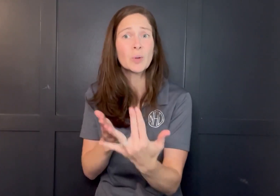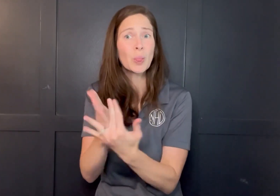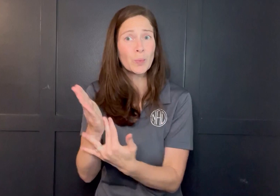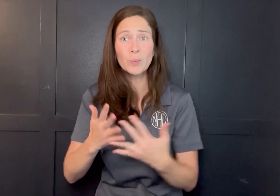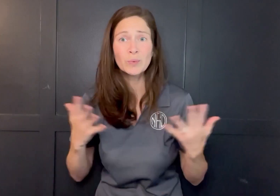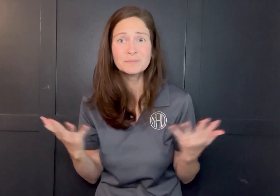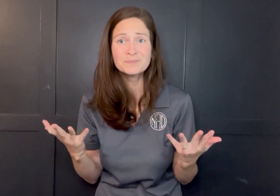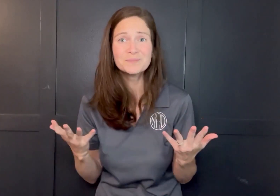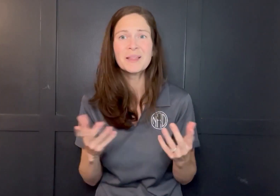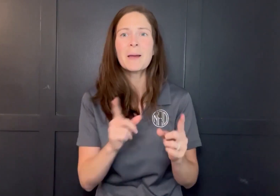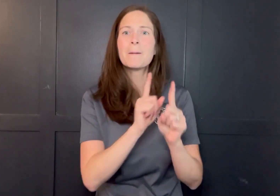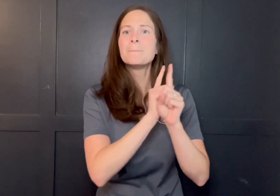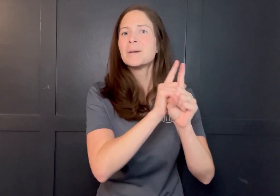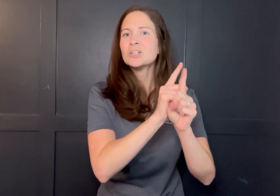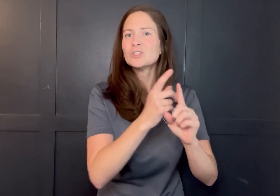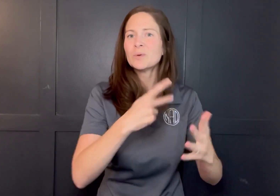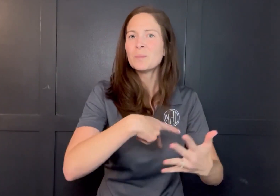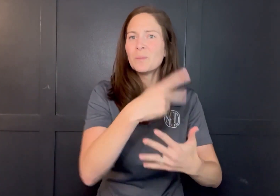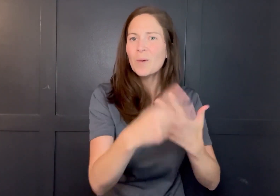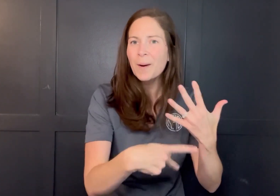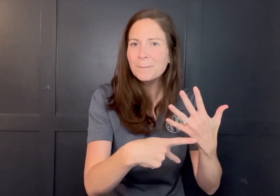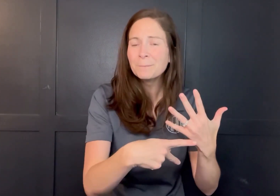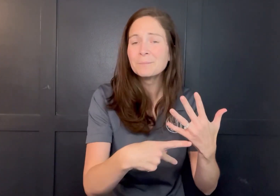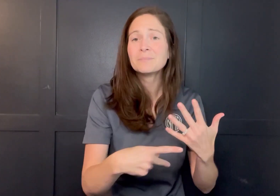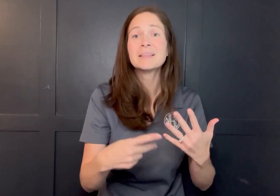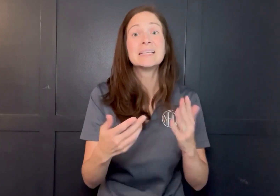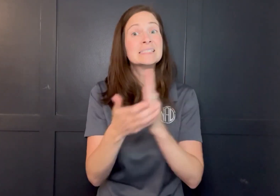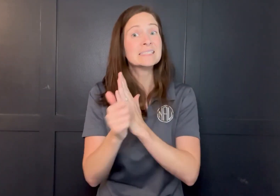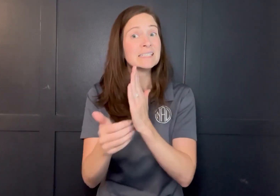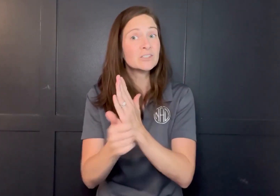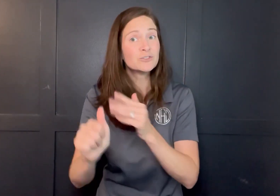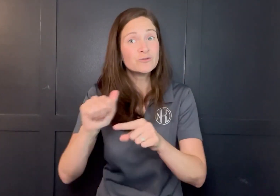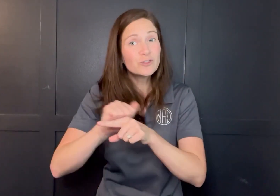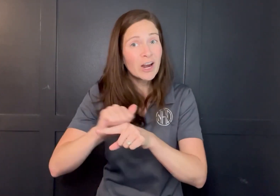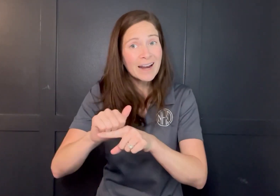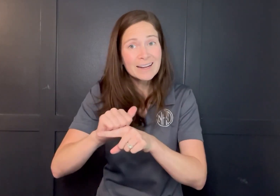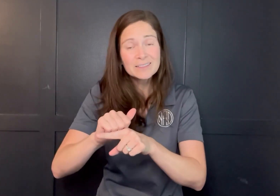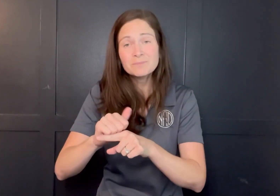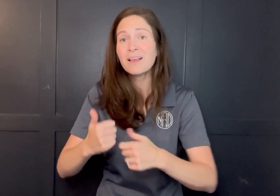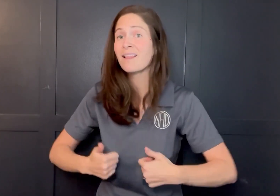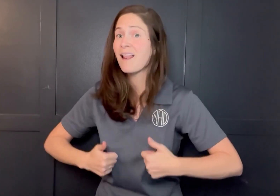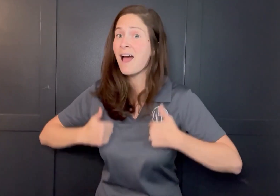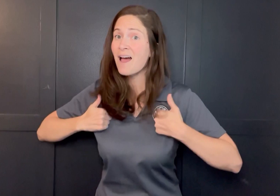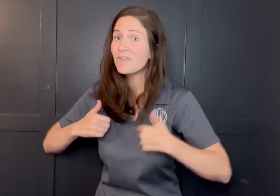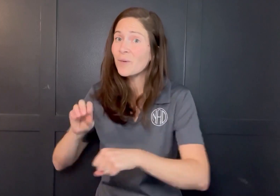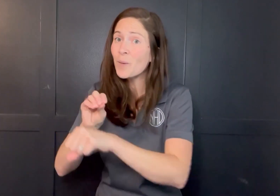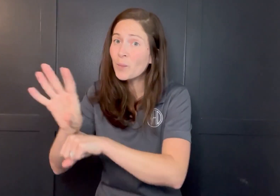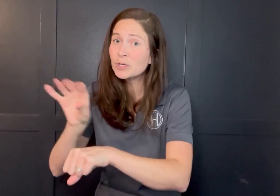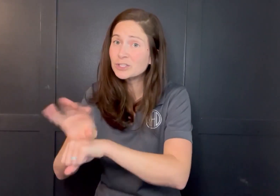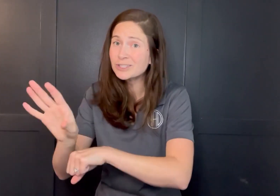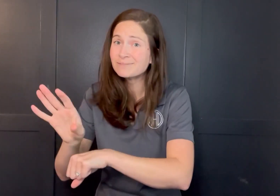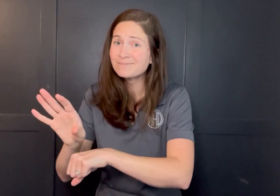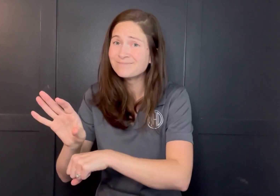year-round through mentorship, skills training, and life coaching.